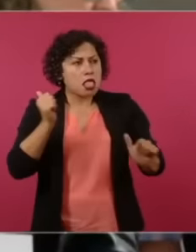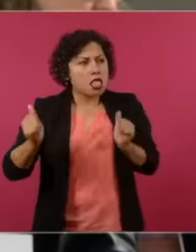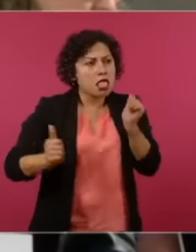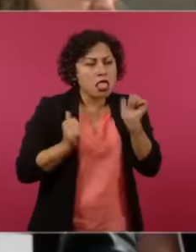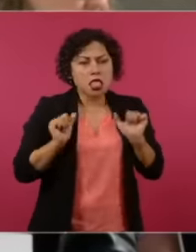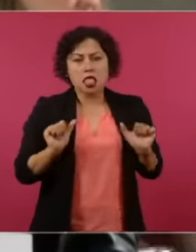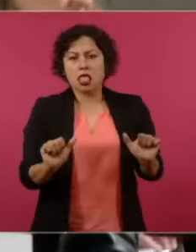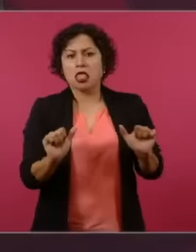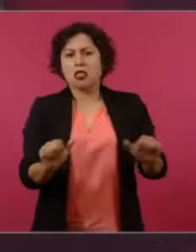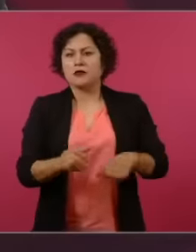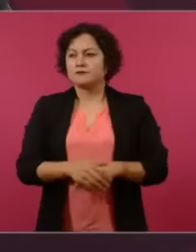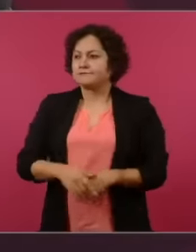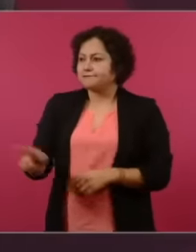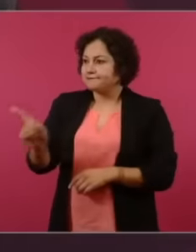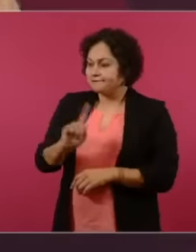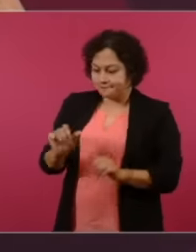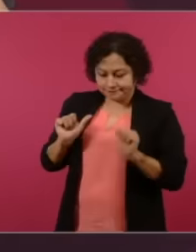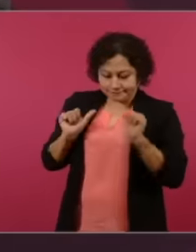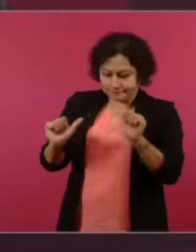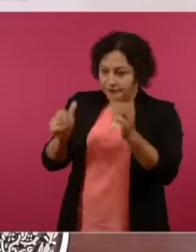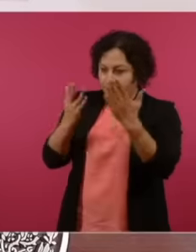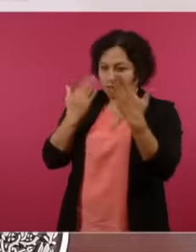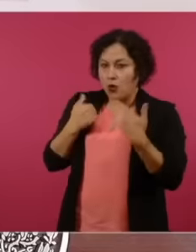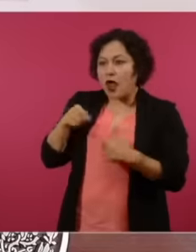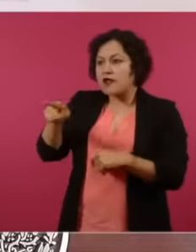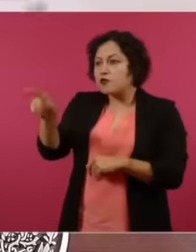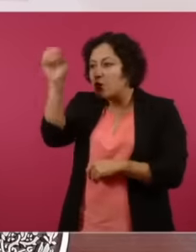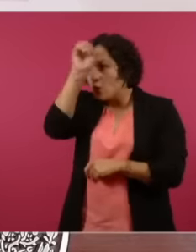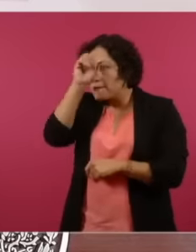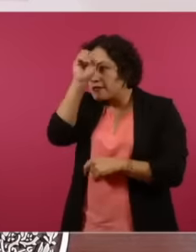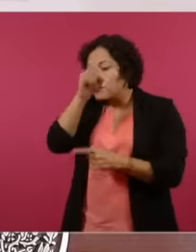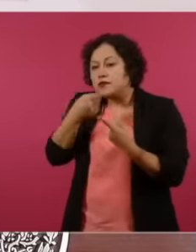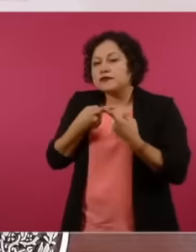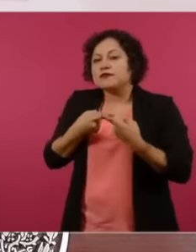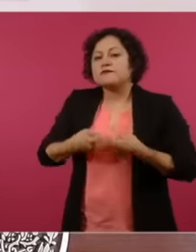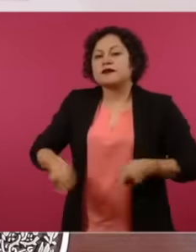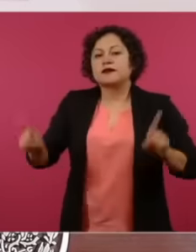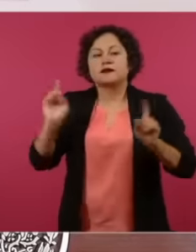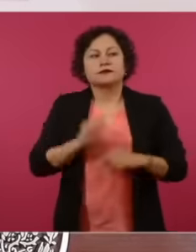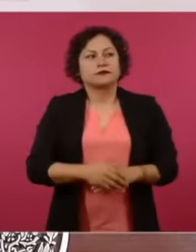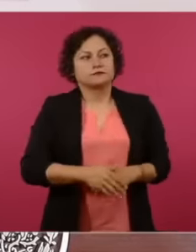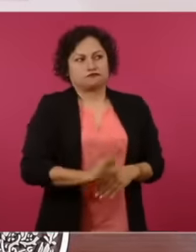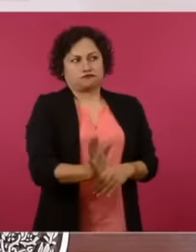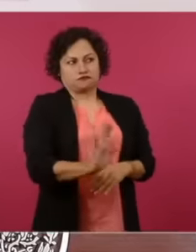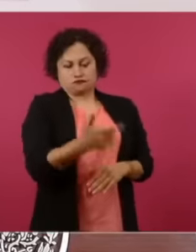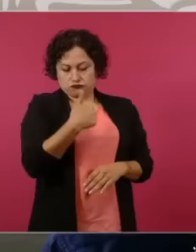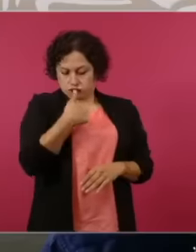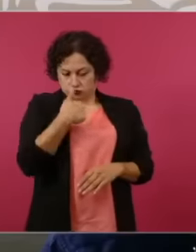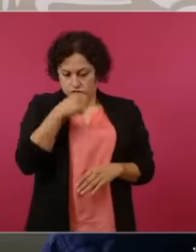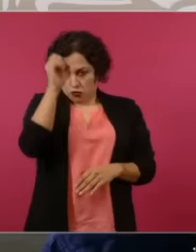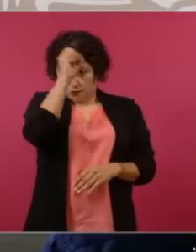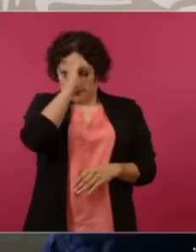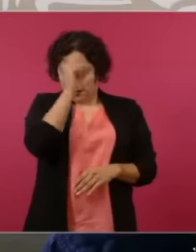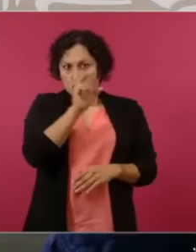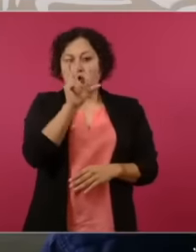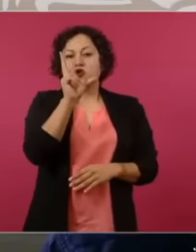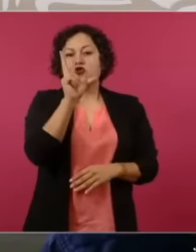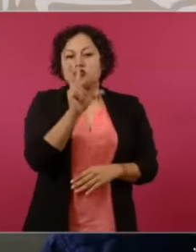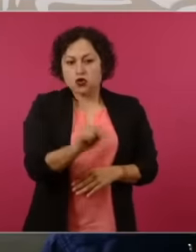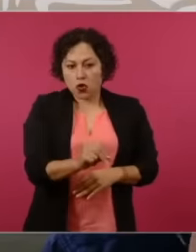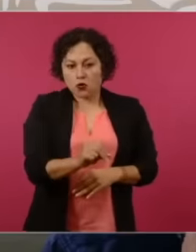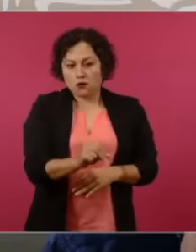impunity the opposite no no I don't think otherwise they are cases I stop to talk